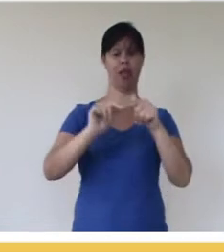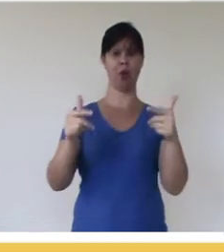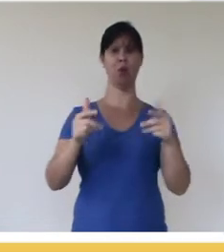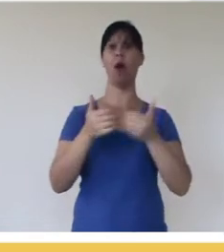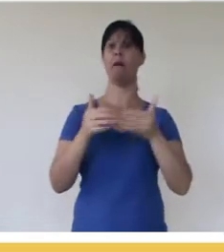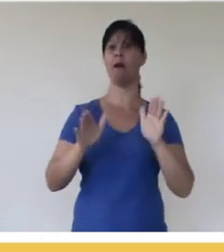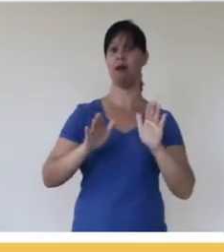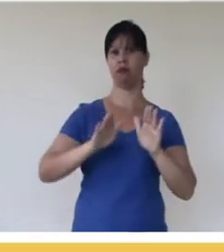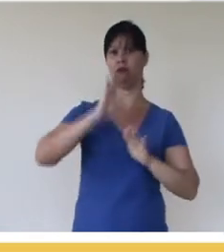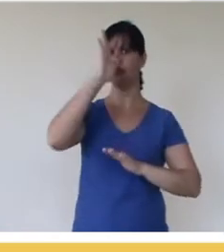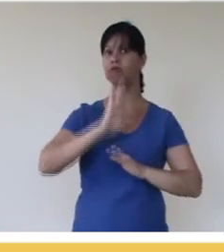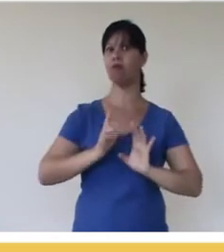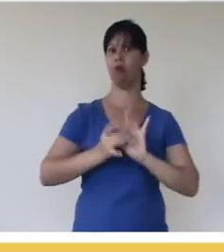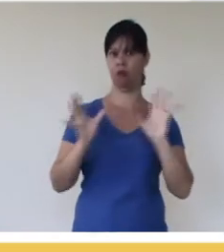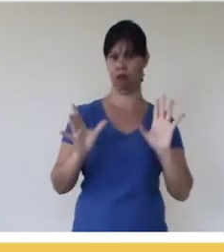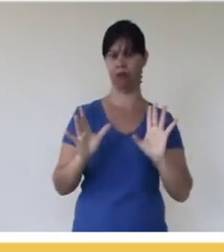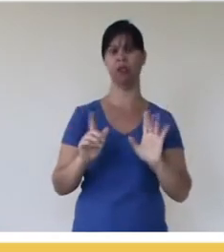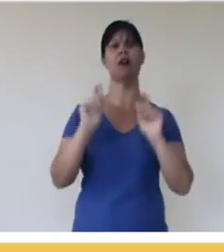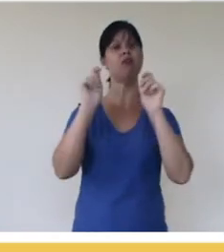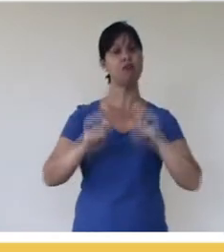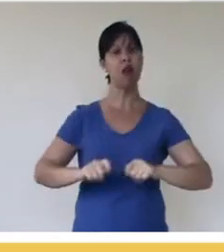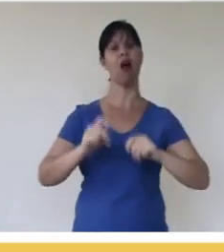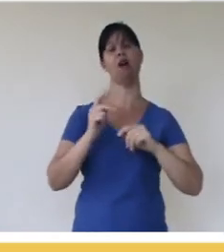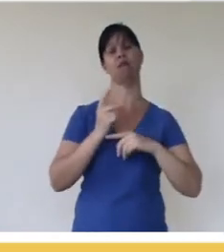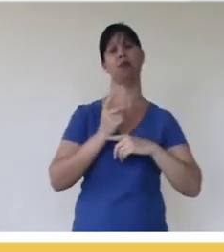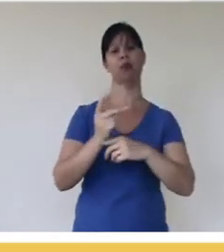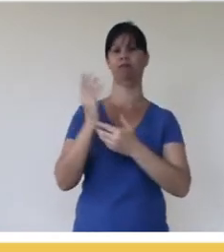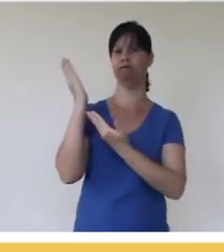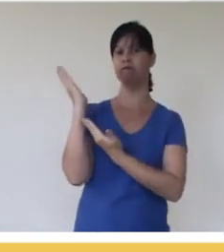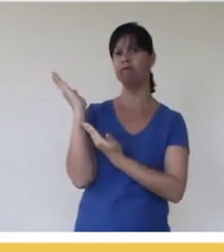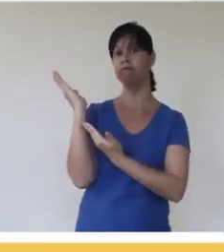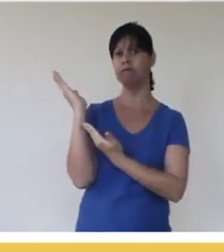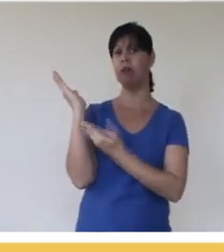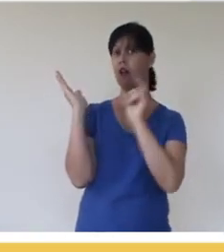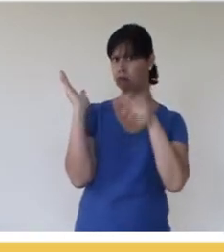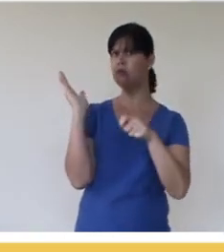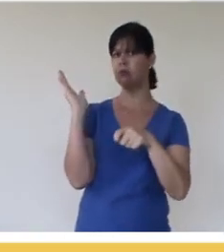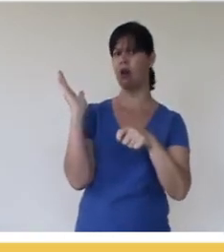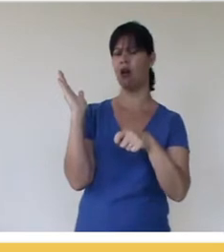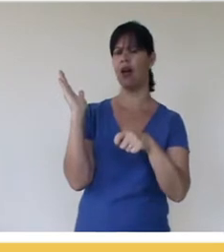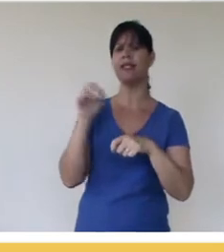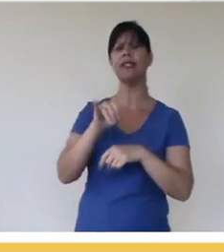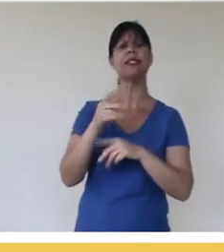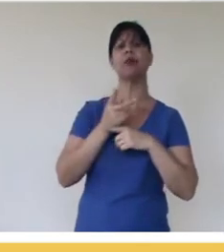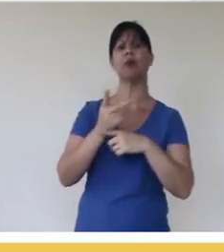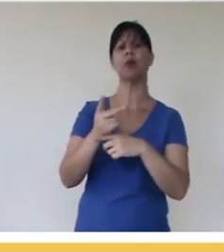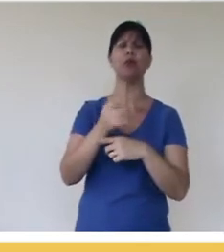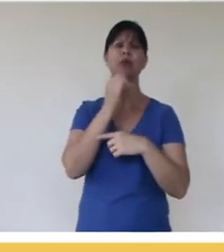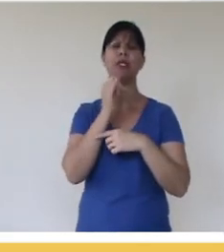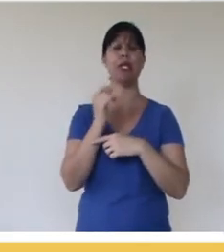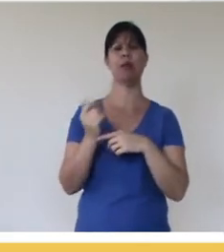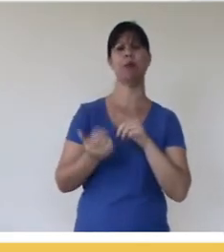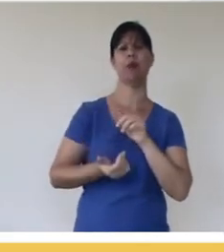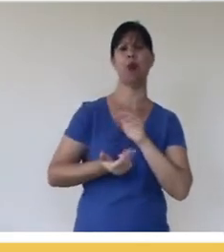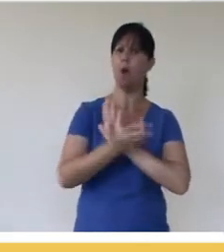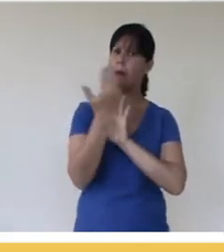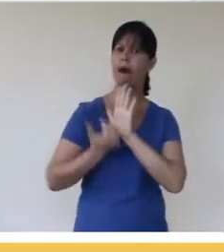In any case, it is possible to find open resources on platforms like Google. If you are looking for an open image, for example,